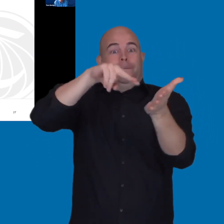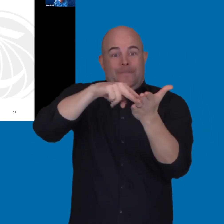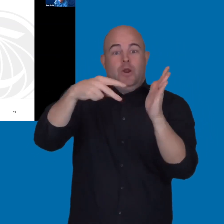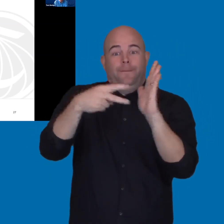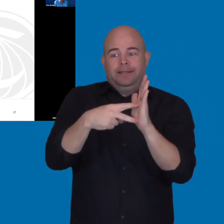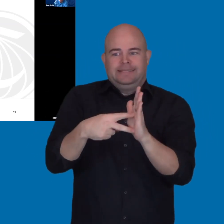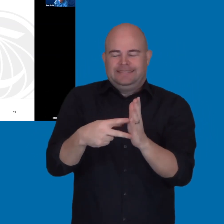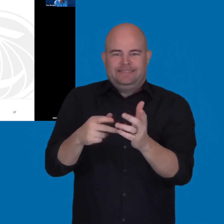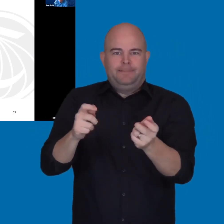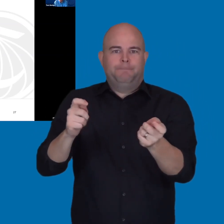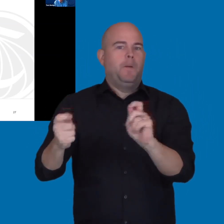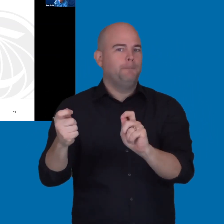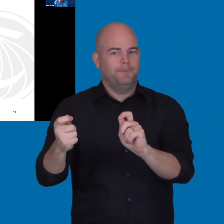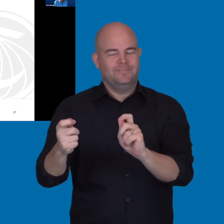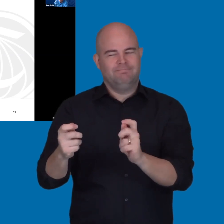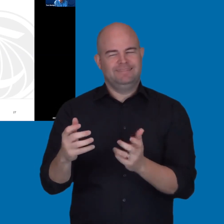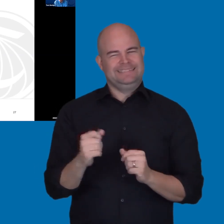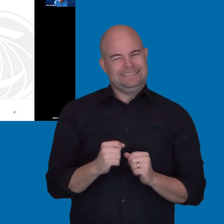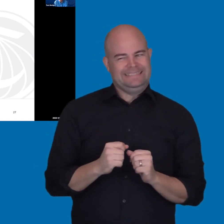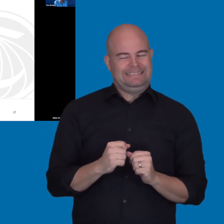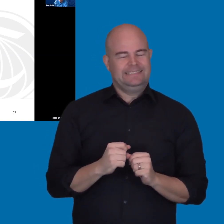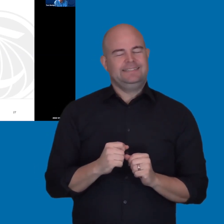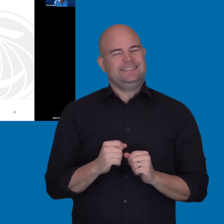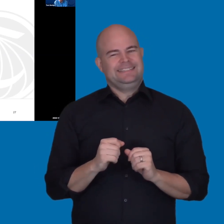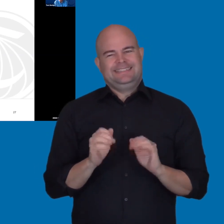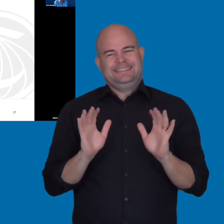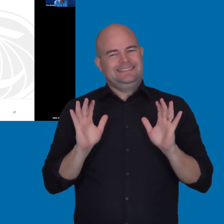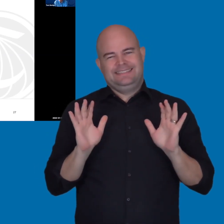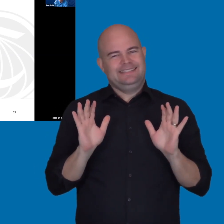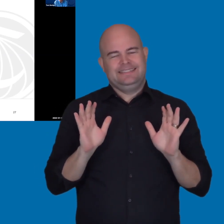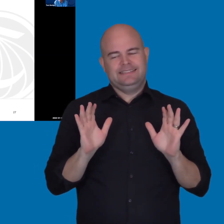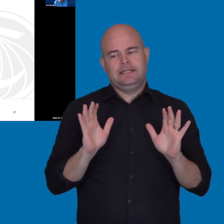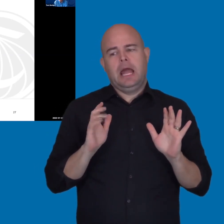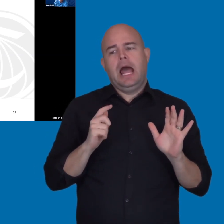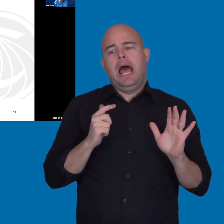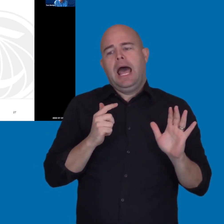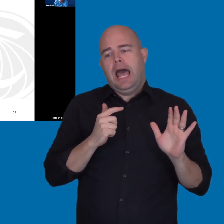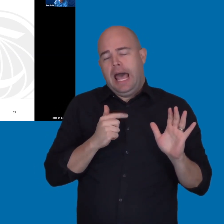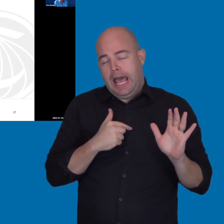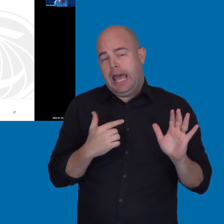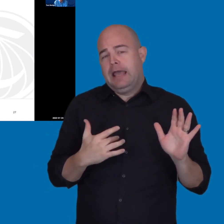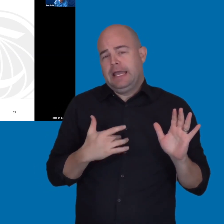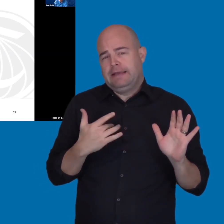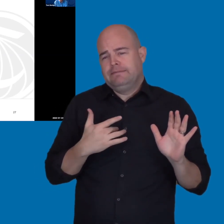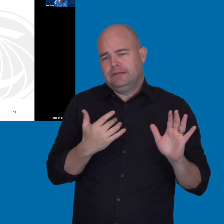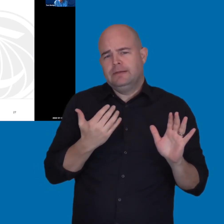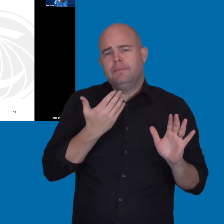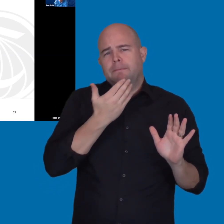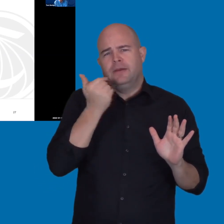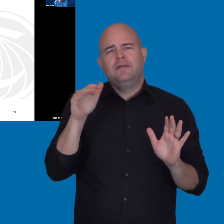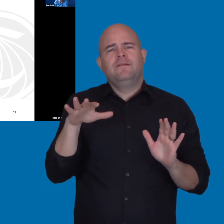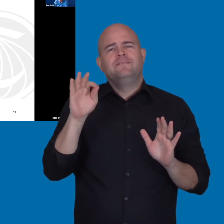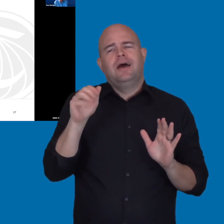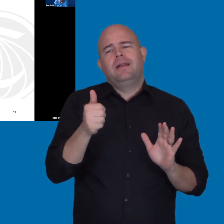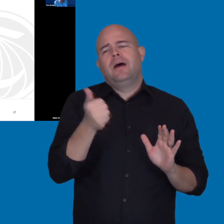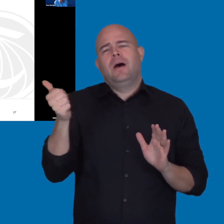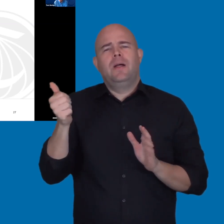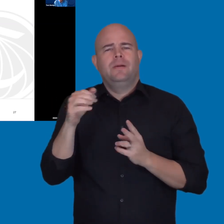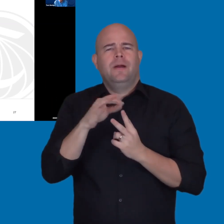So, the pedagogical purpose of it. I would lean towards providing an alternate way for someone